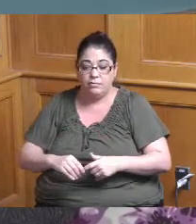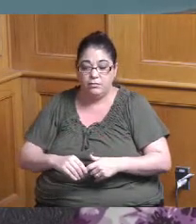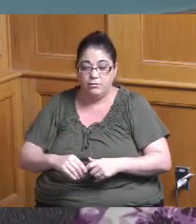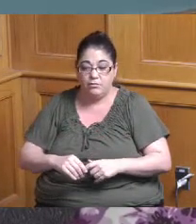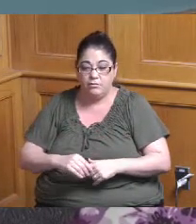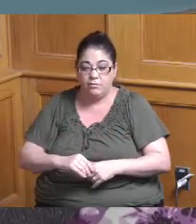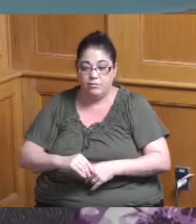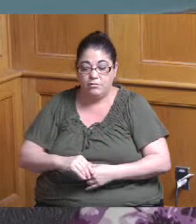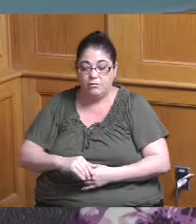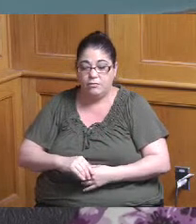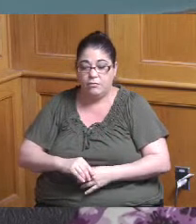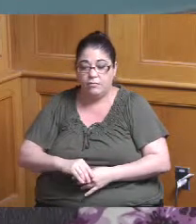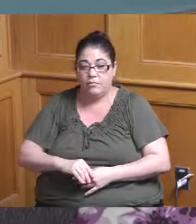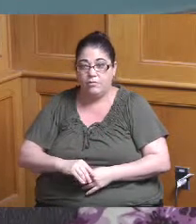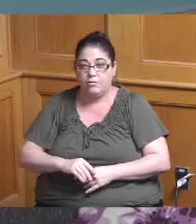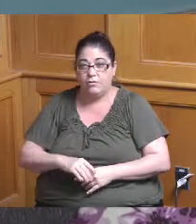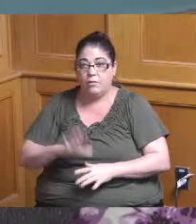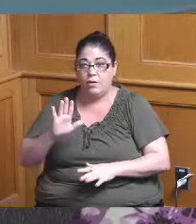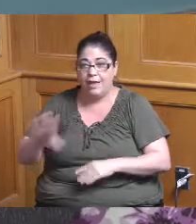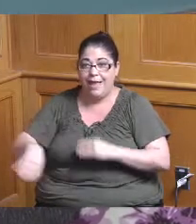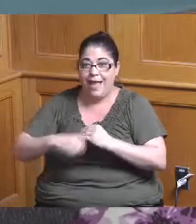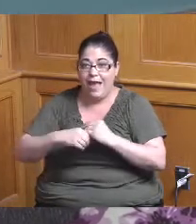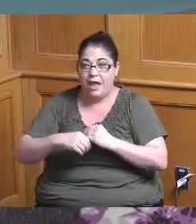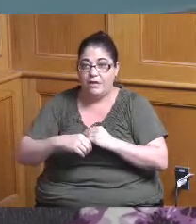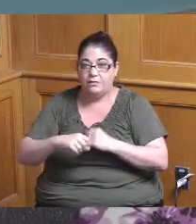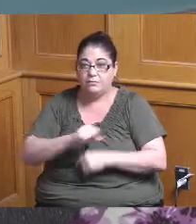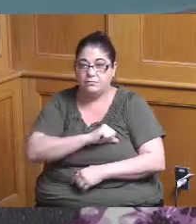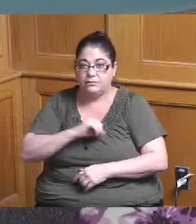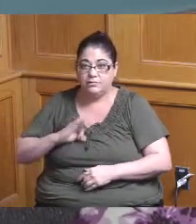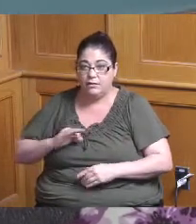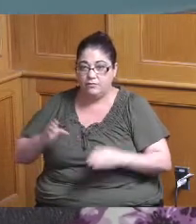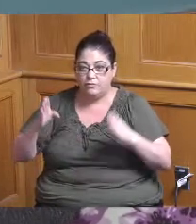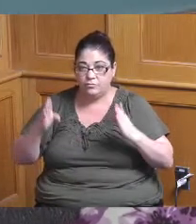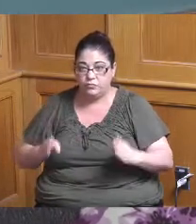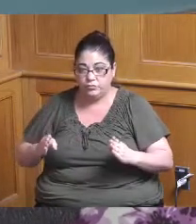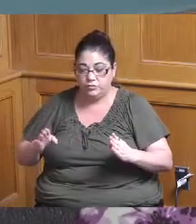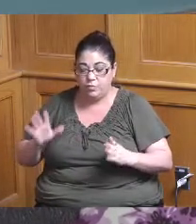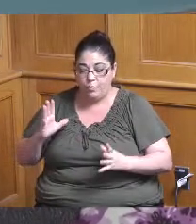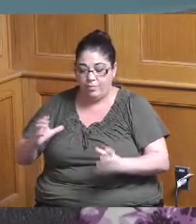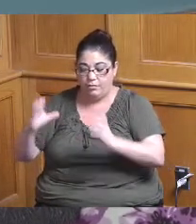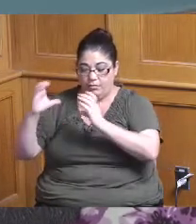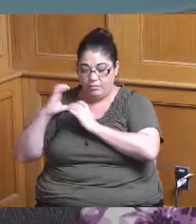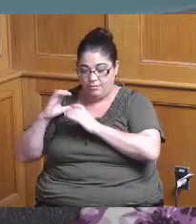your table in terms of a staff member now would be handling that or will you still be having the